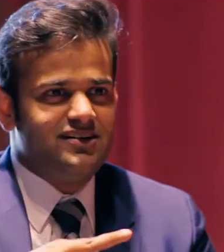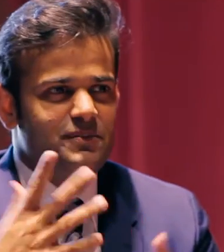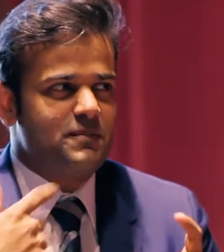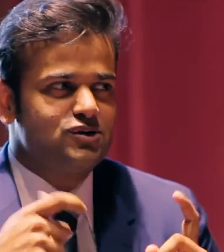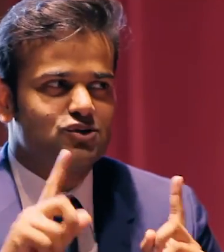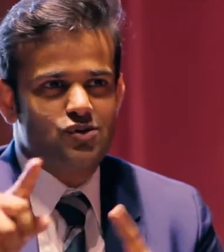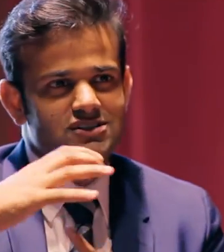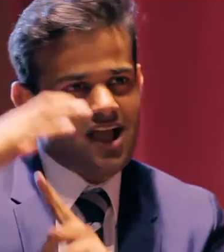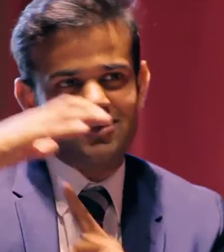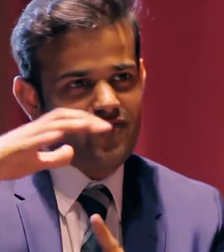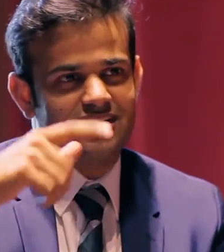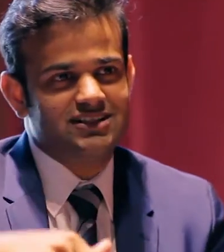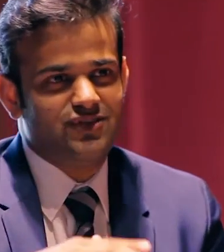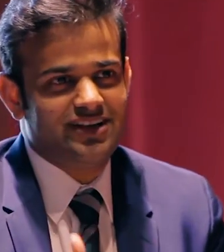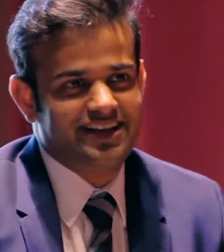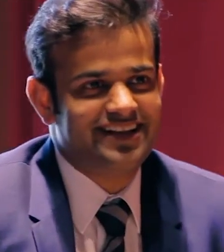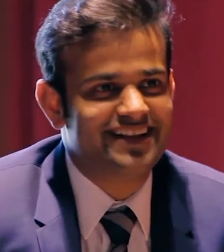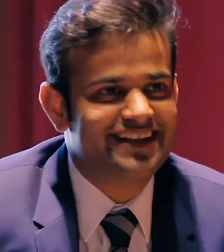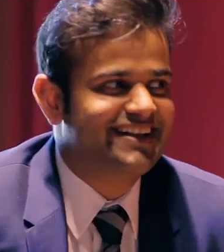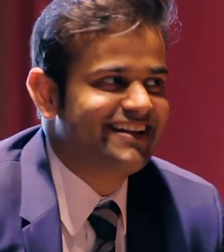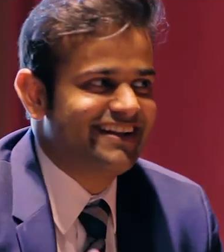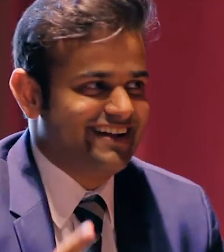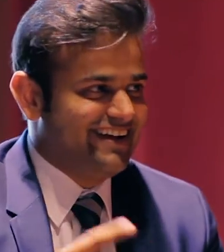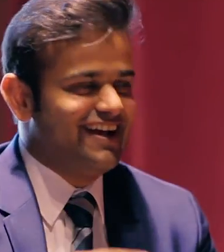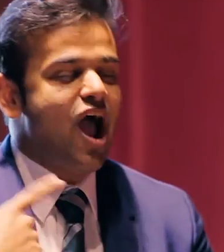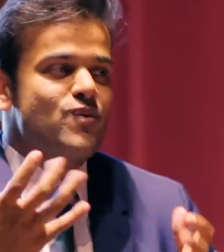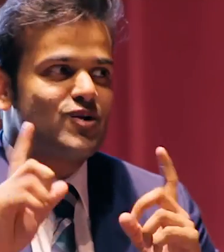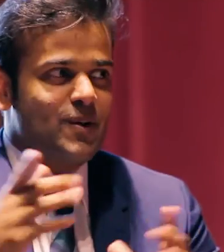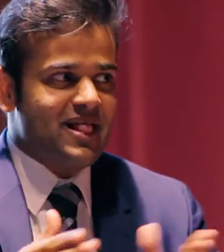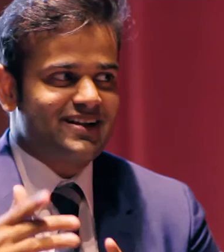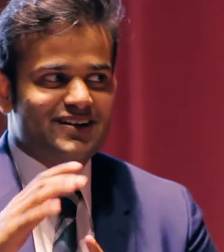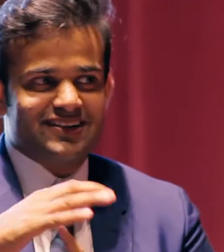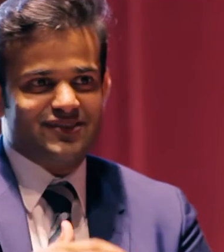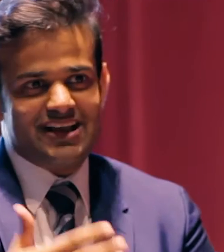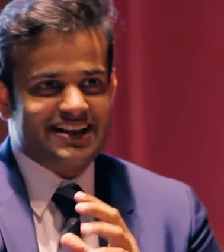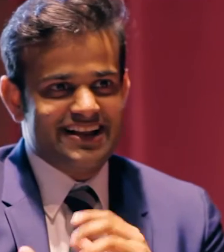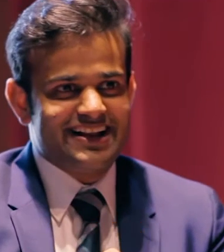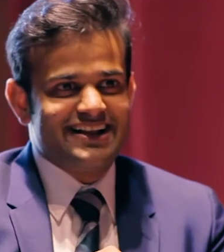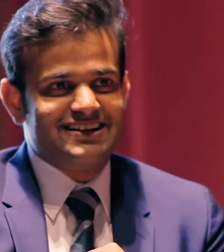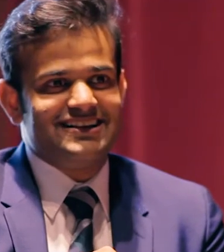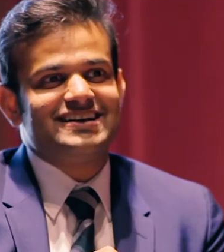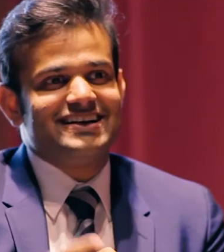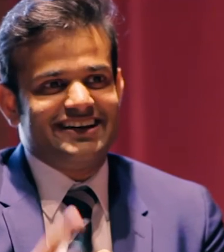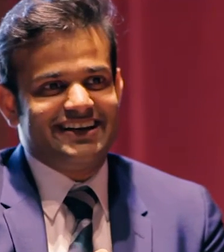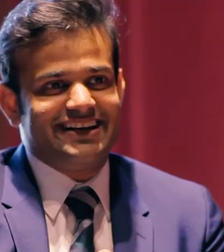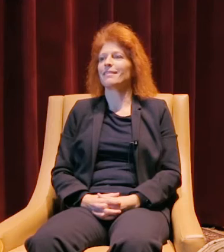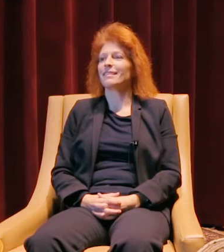[Voiceover] Oh, skydiving has to be fun. I want to go skydiving this weekend, that sounds like that'd be a lot of fun.